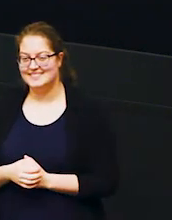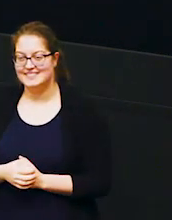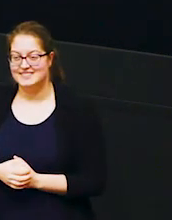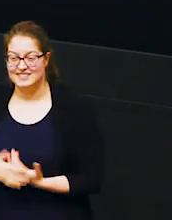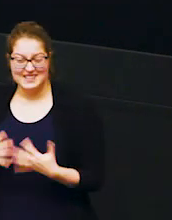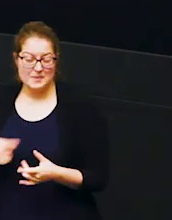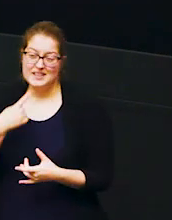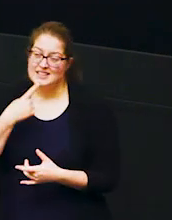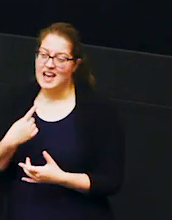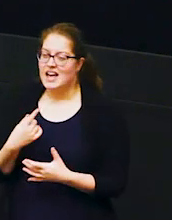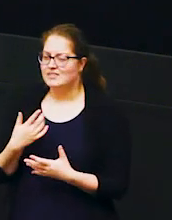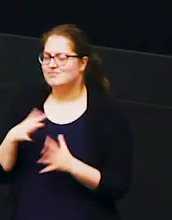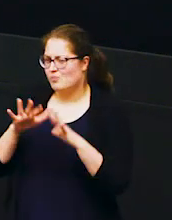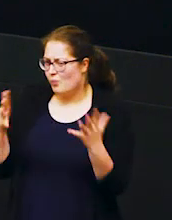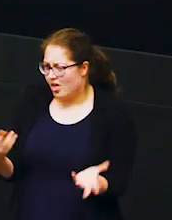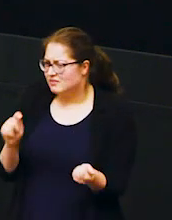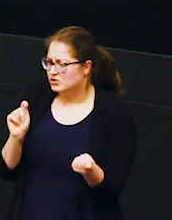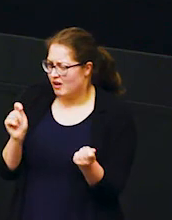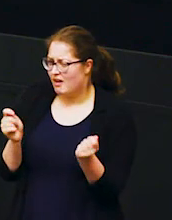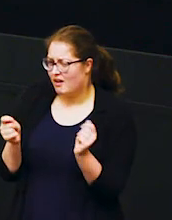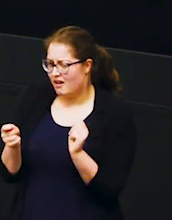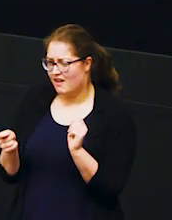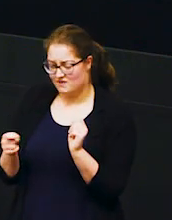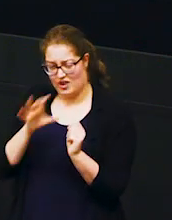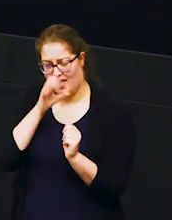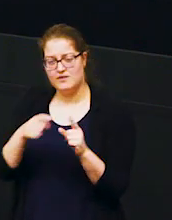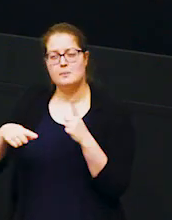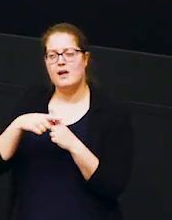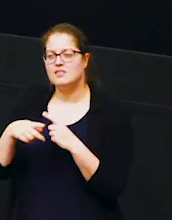it's a it's a changing world for elephants and for the people that they share their landscapes with